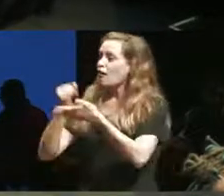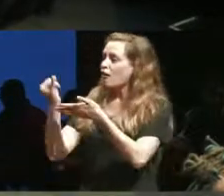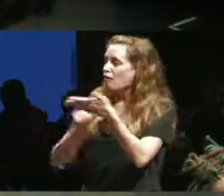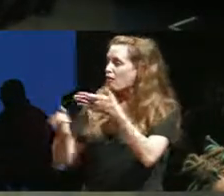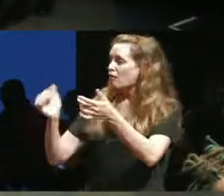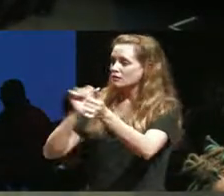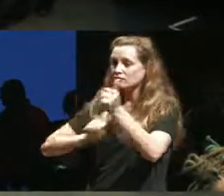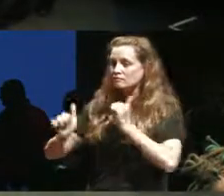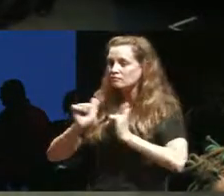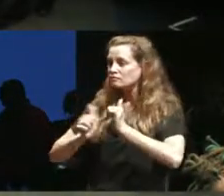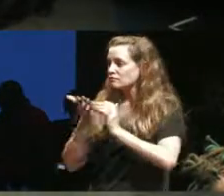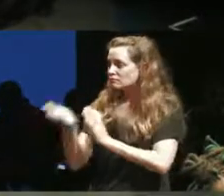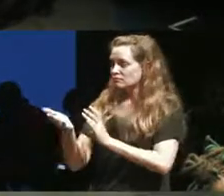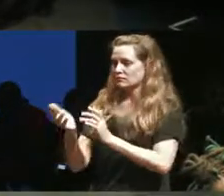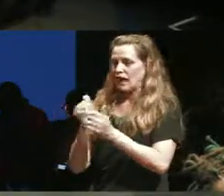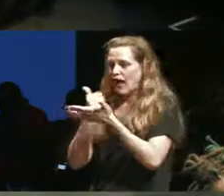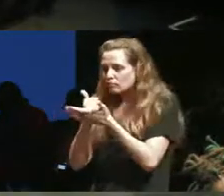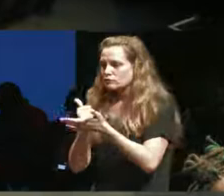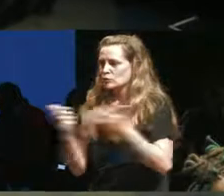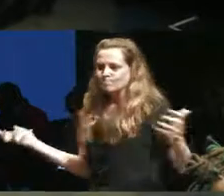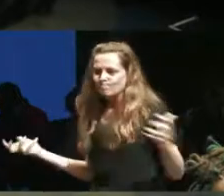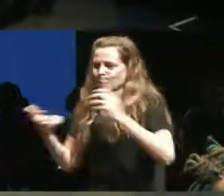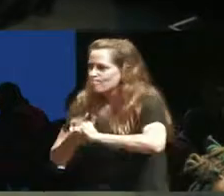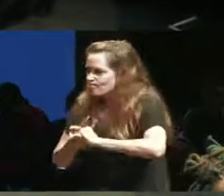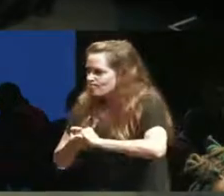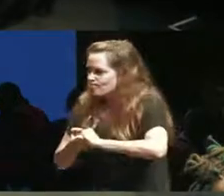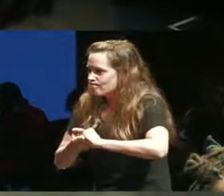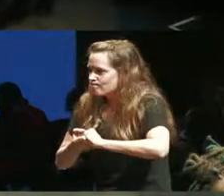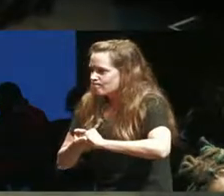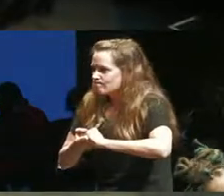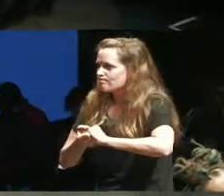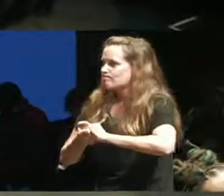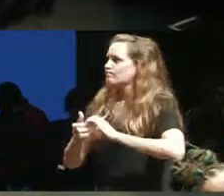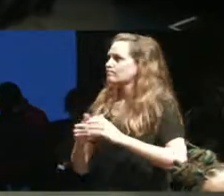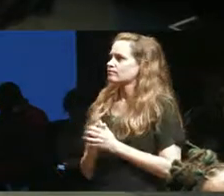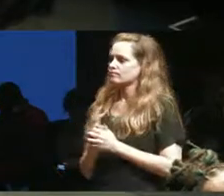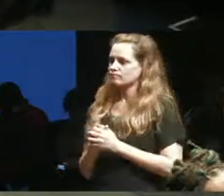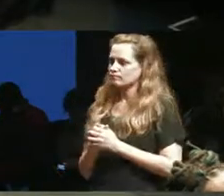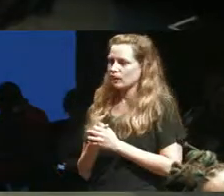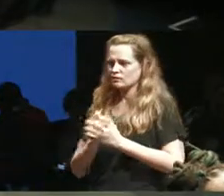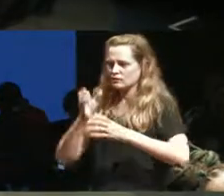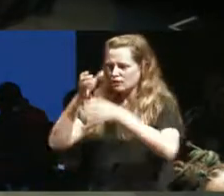helped us come together it exists to to like foster knowledge and understanding